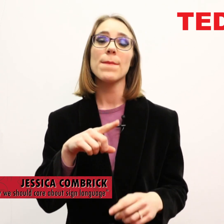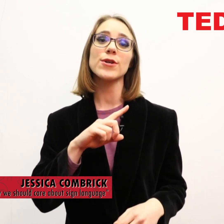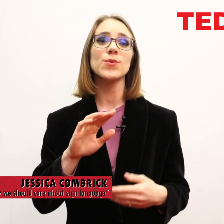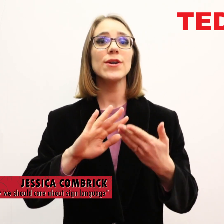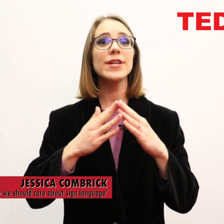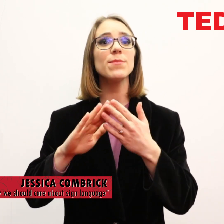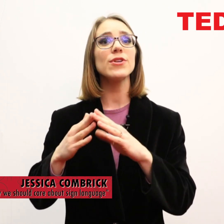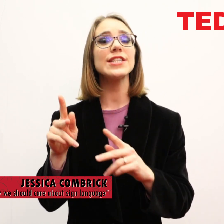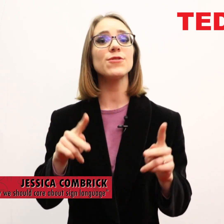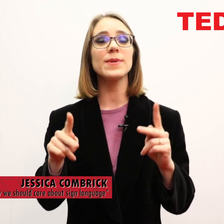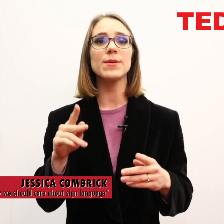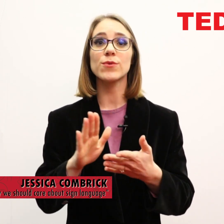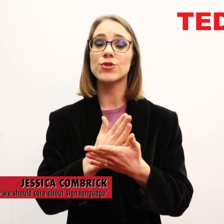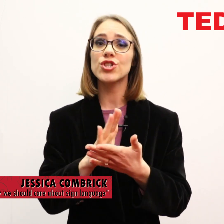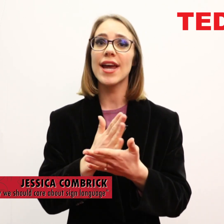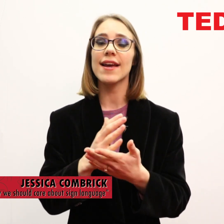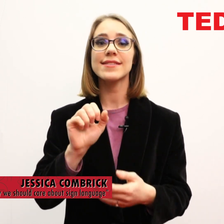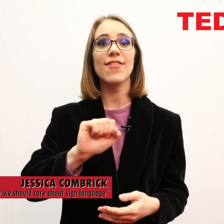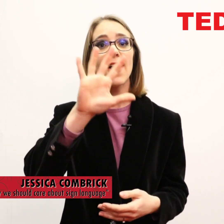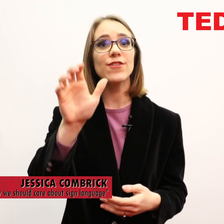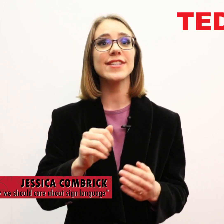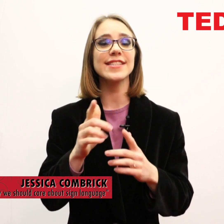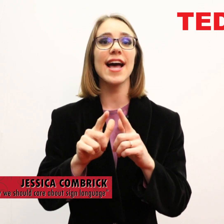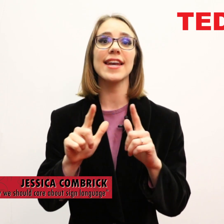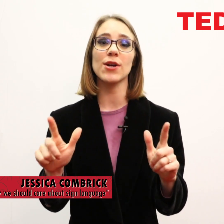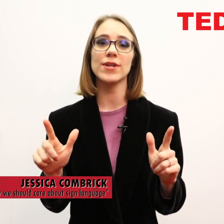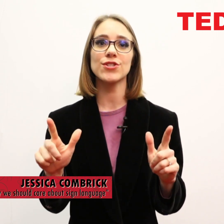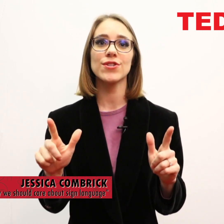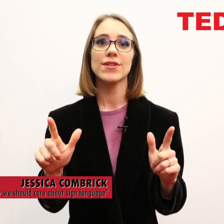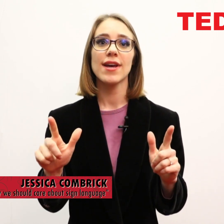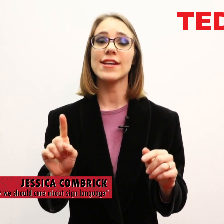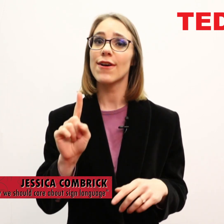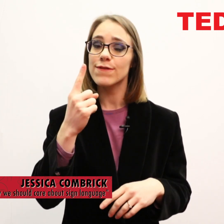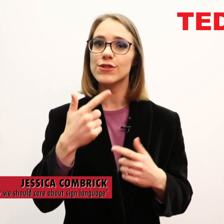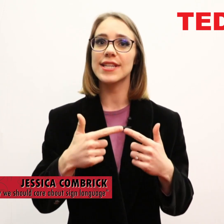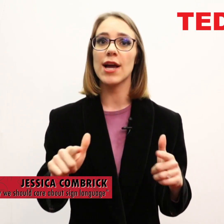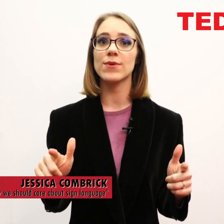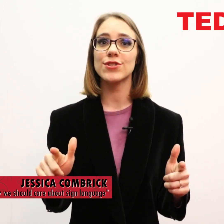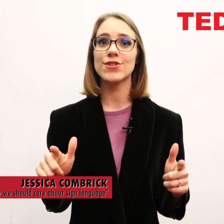because we are a community of people who share South African Sign Language as our first language.